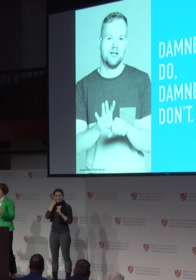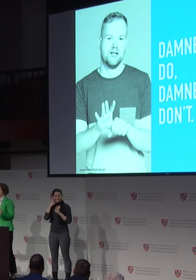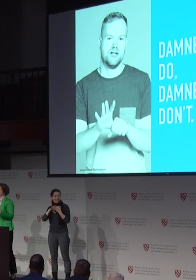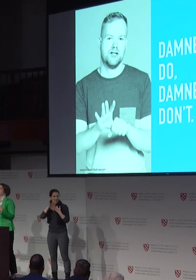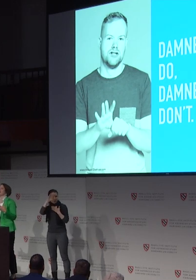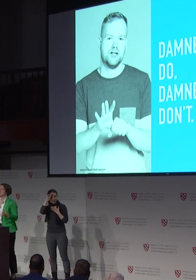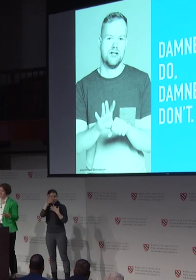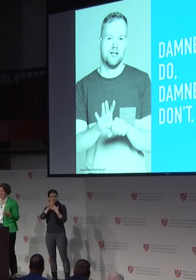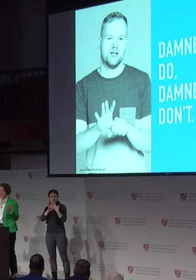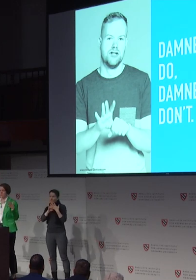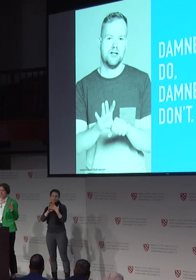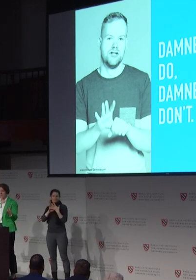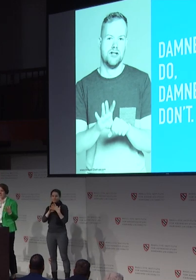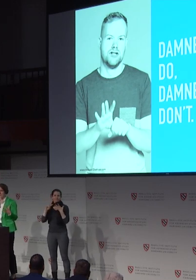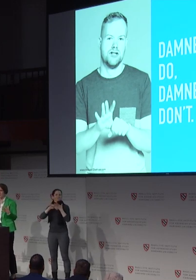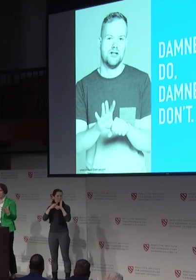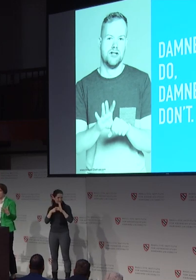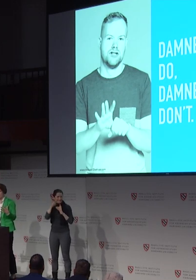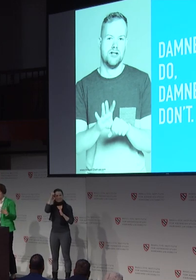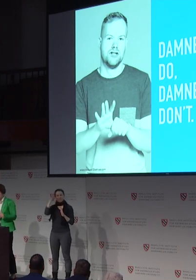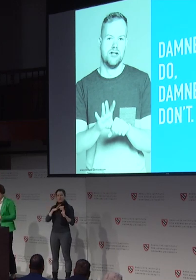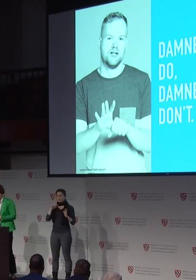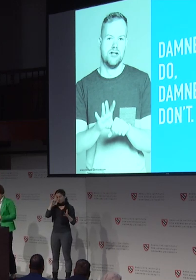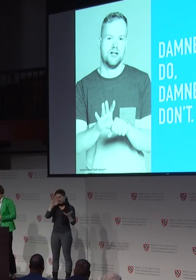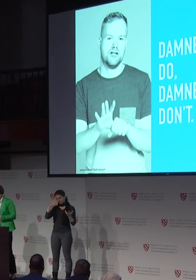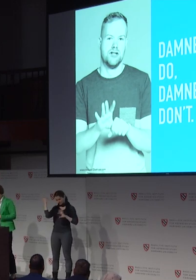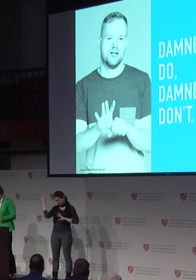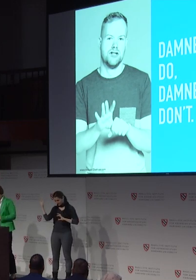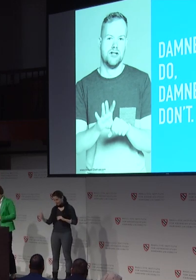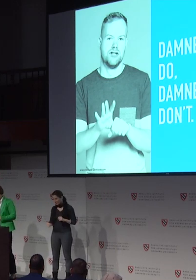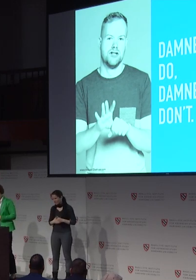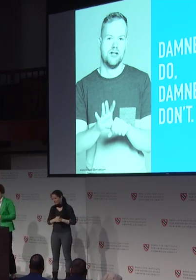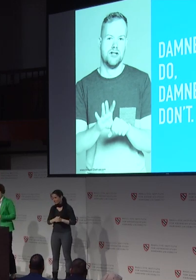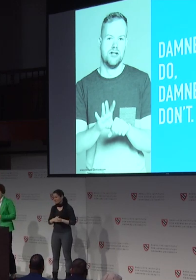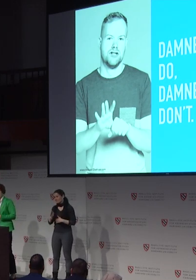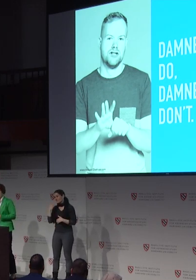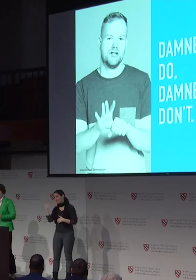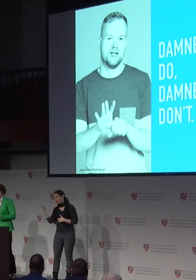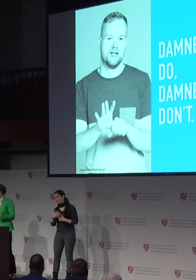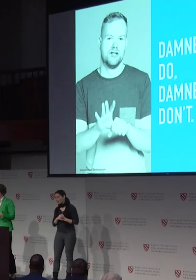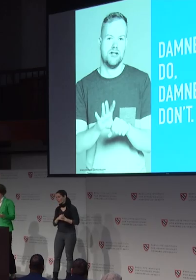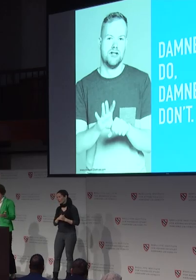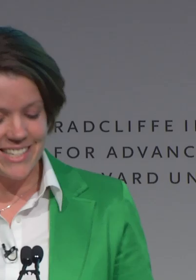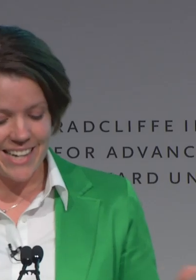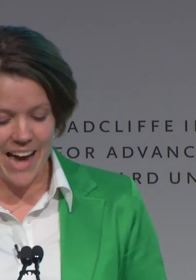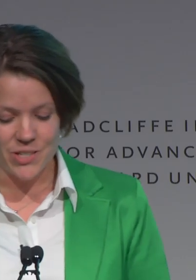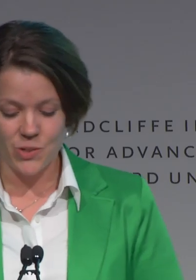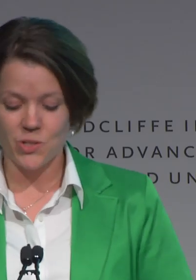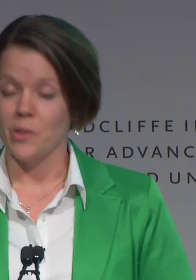it's actually more masculine, which is really screwing with my mind. Thank you. We maintain distant attitudes, we